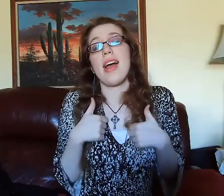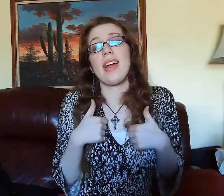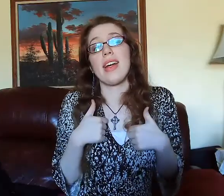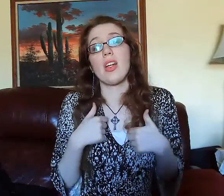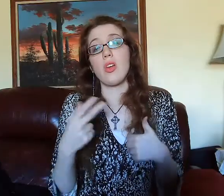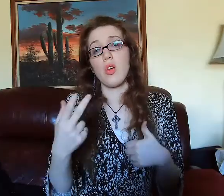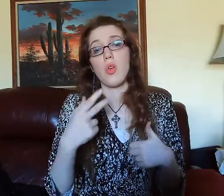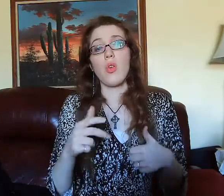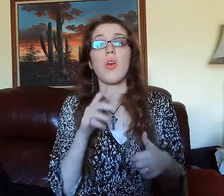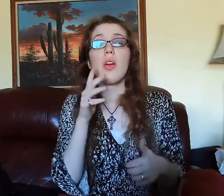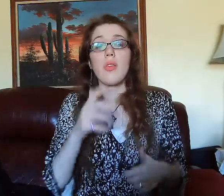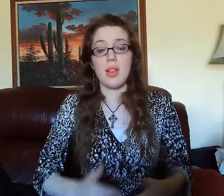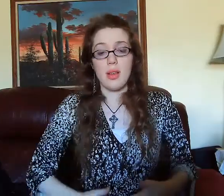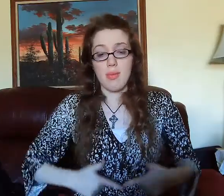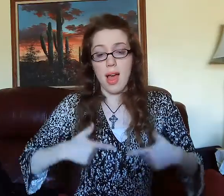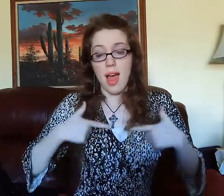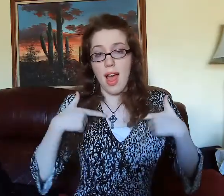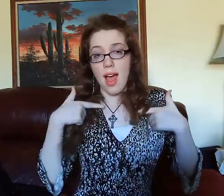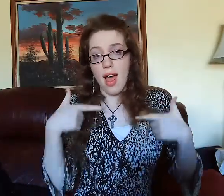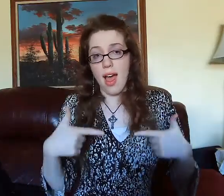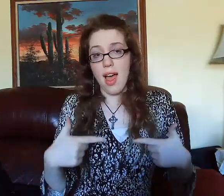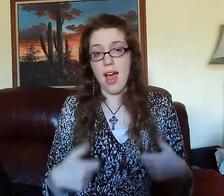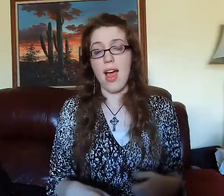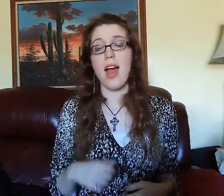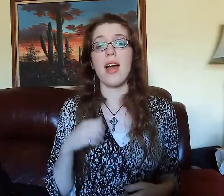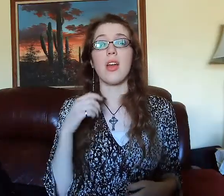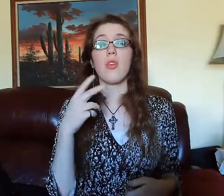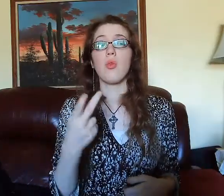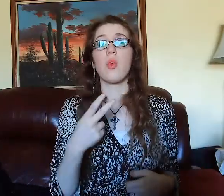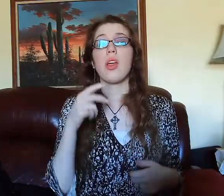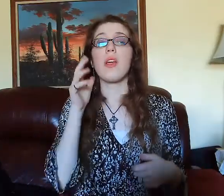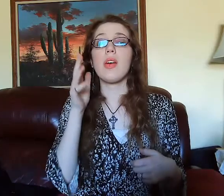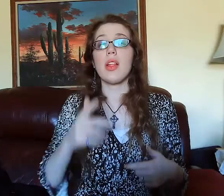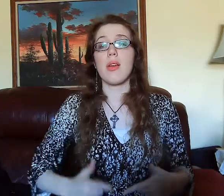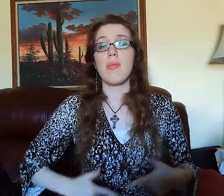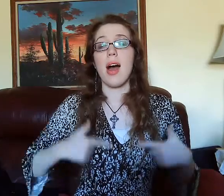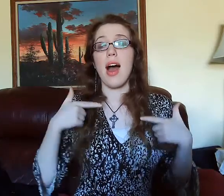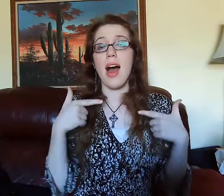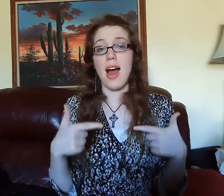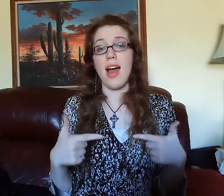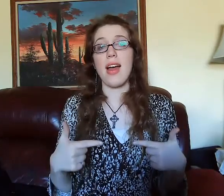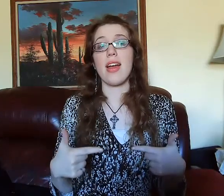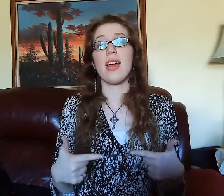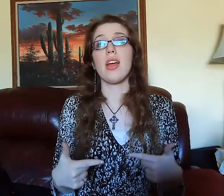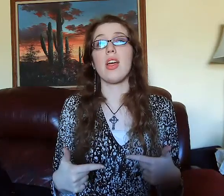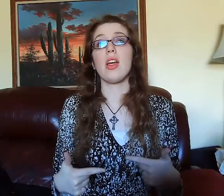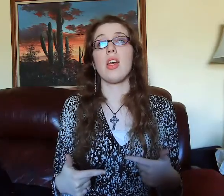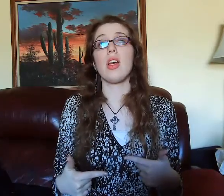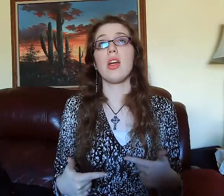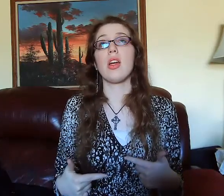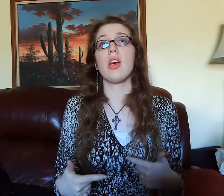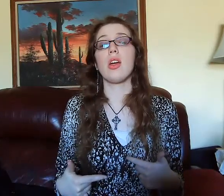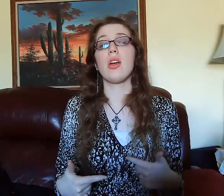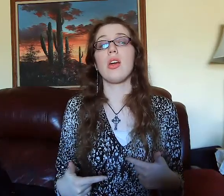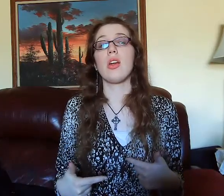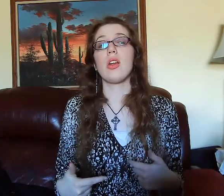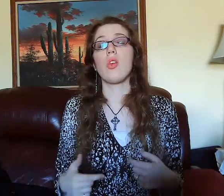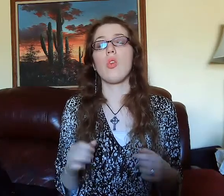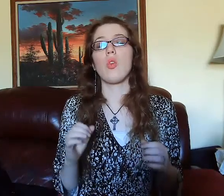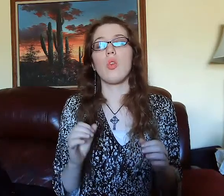WE-ALL WILL ABIDE.